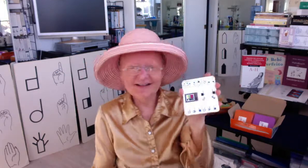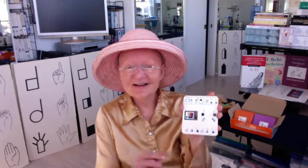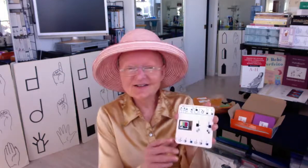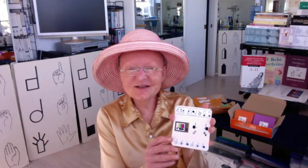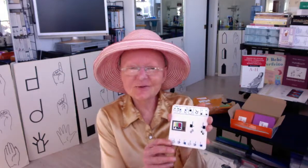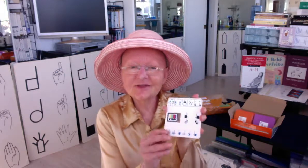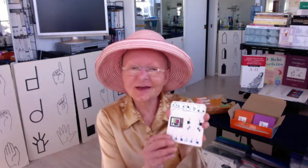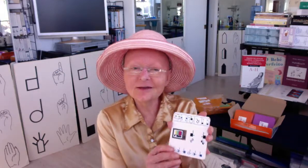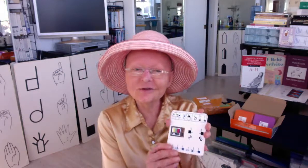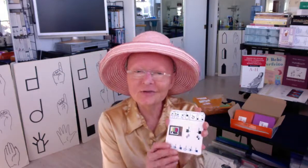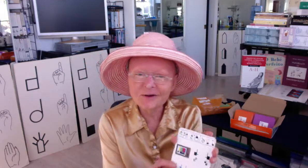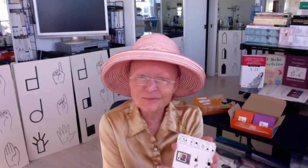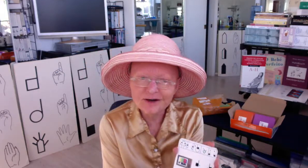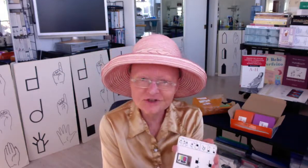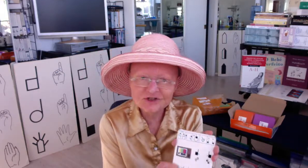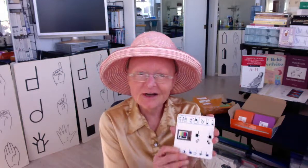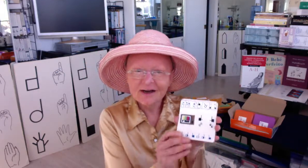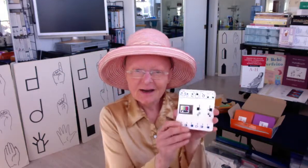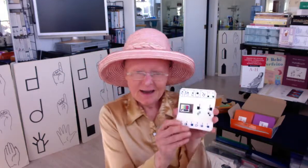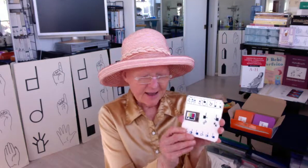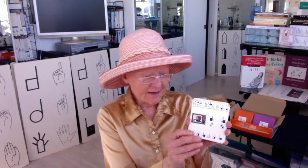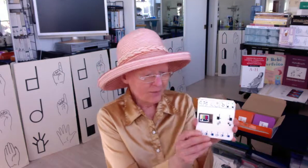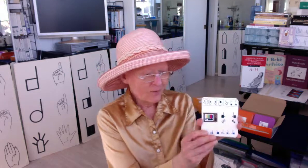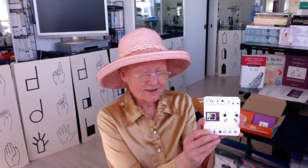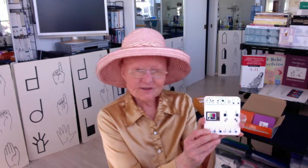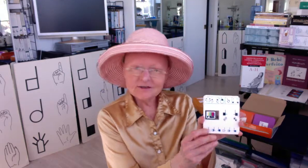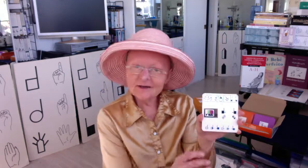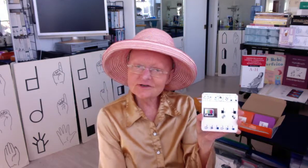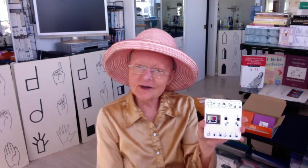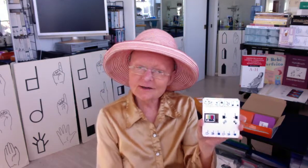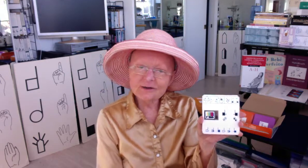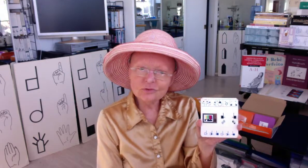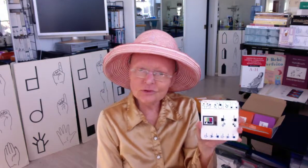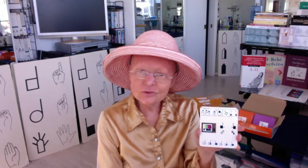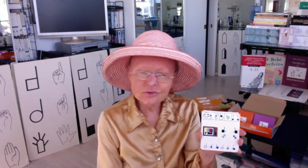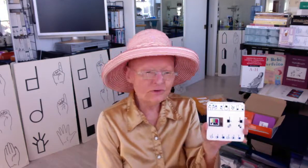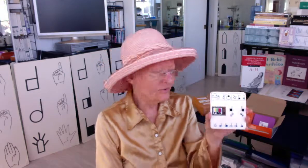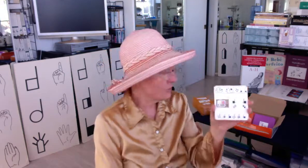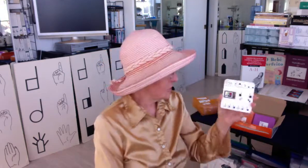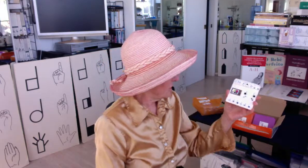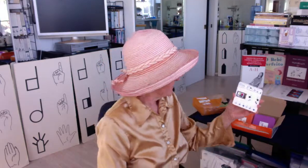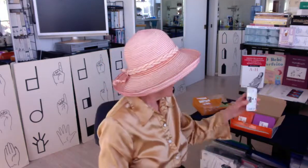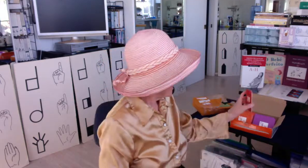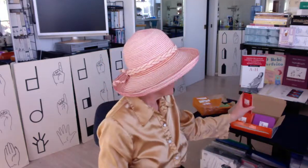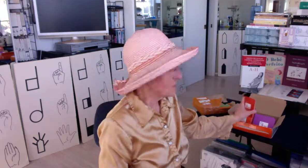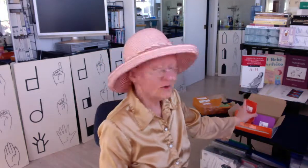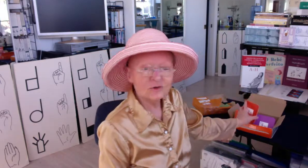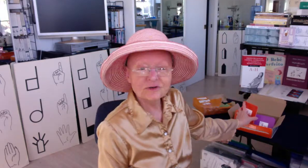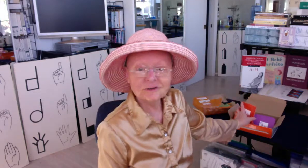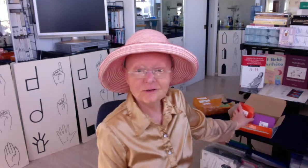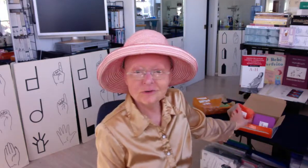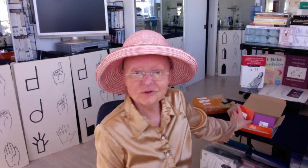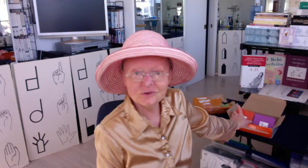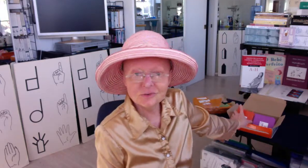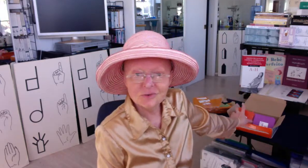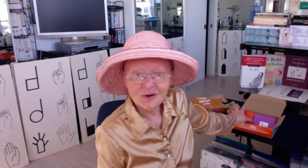So thank you very much, and I want to thank SignÉcriture for all of the hard work you continue to do and